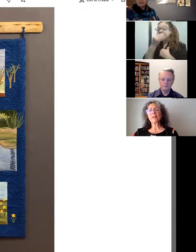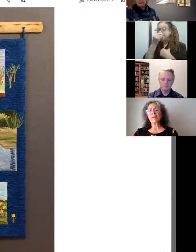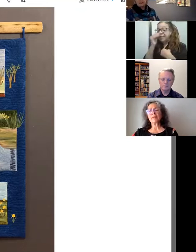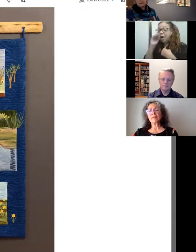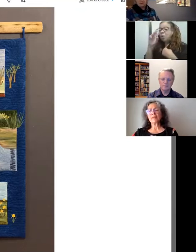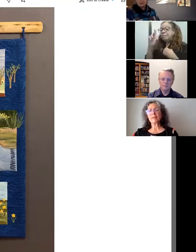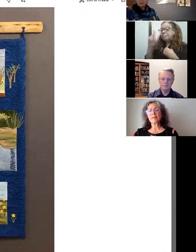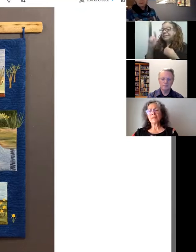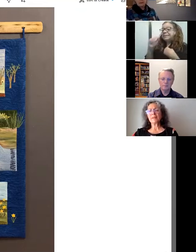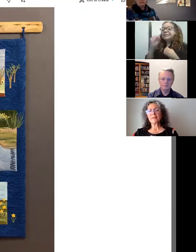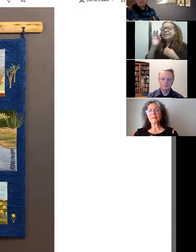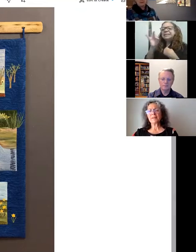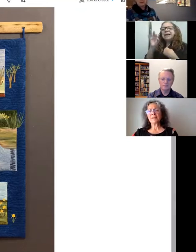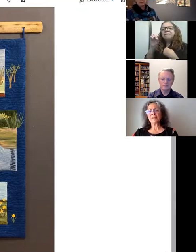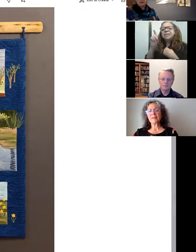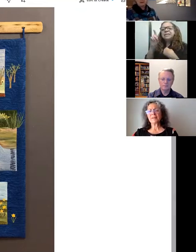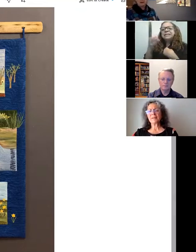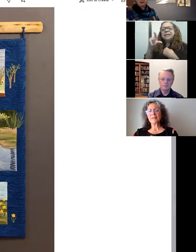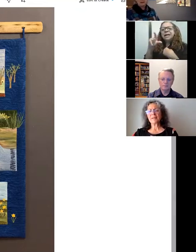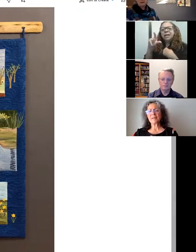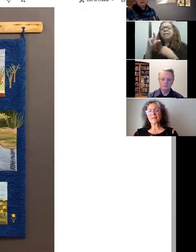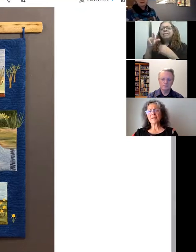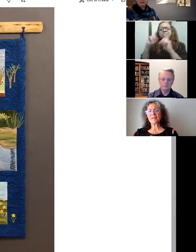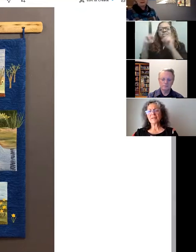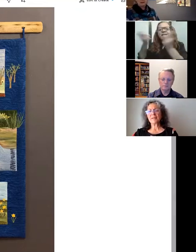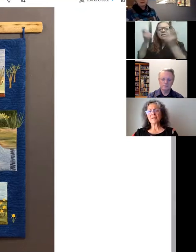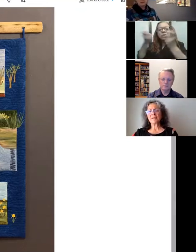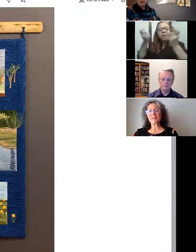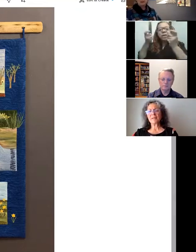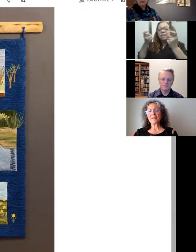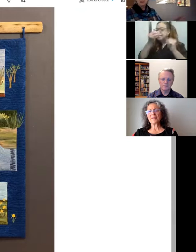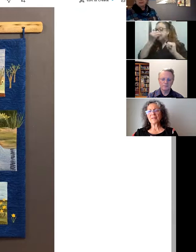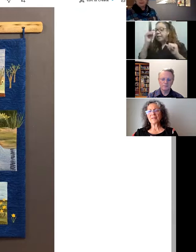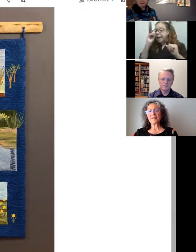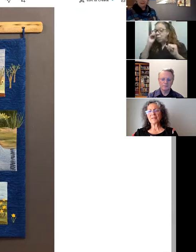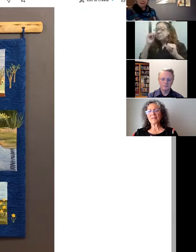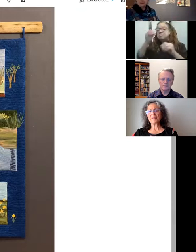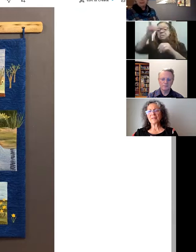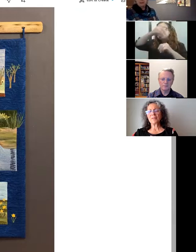festival they have on the island. They have daffodils everywhere,